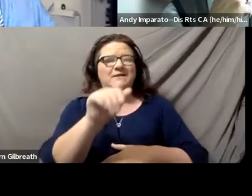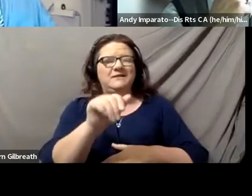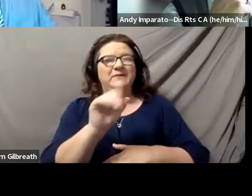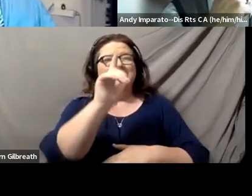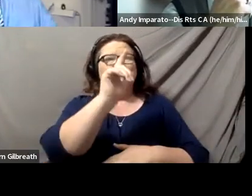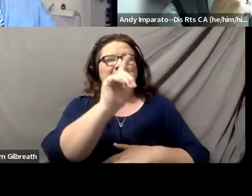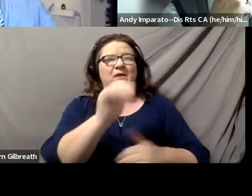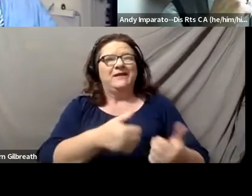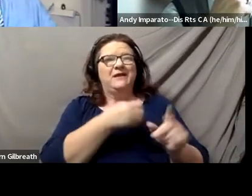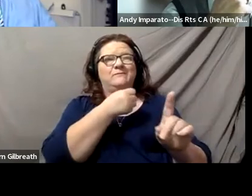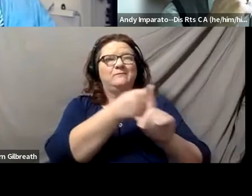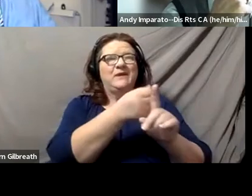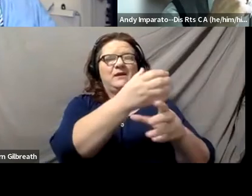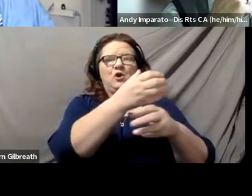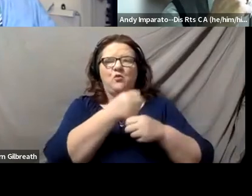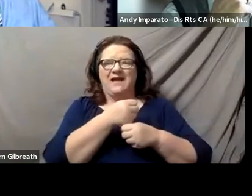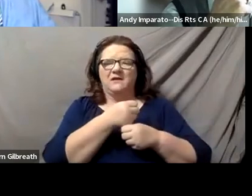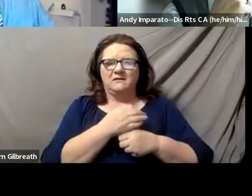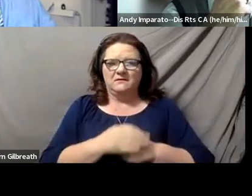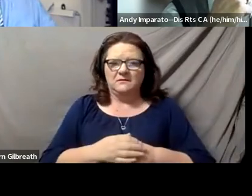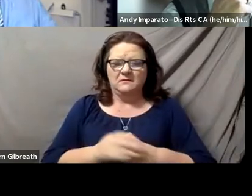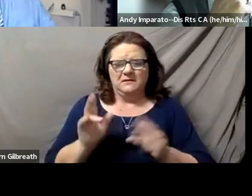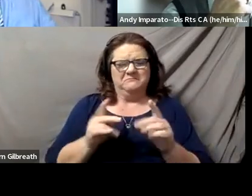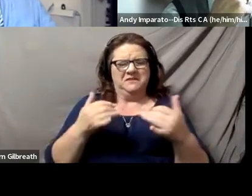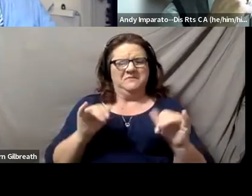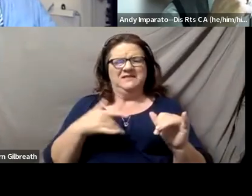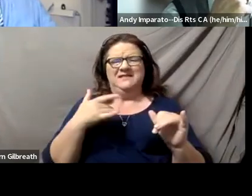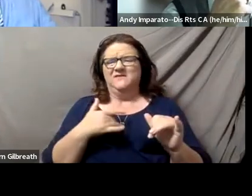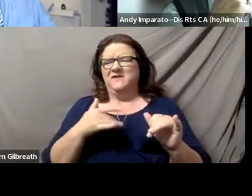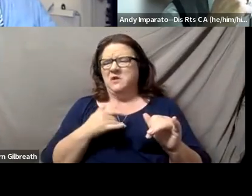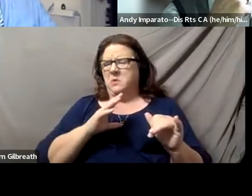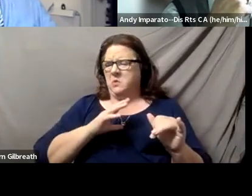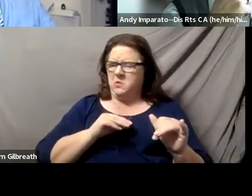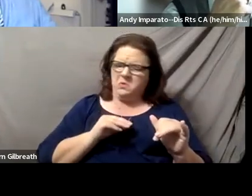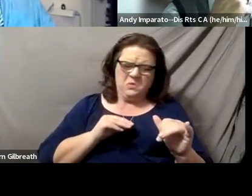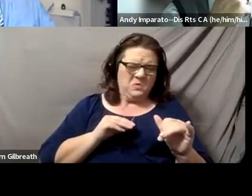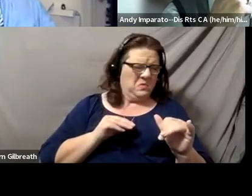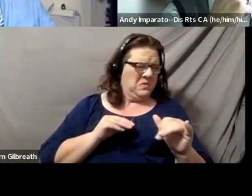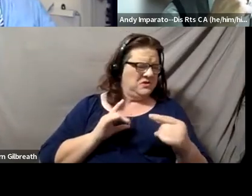These are things where people still feel like they struggle